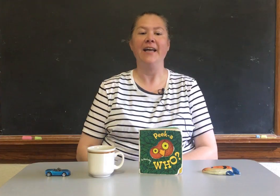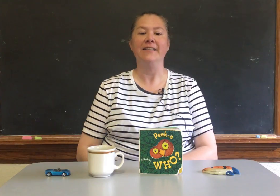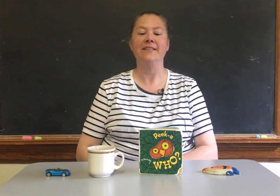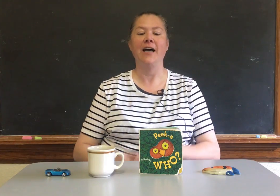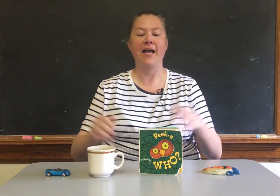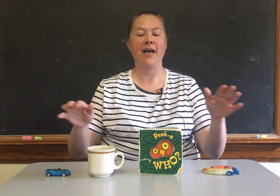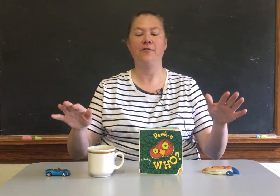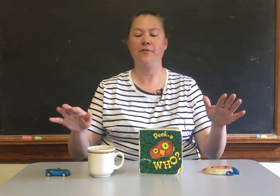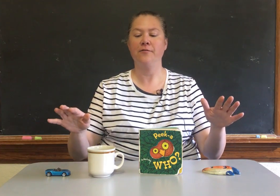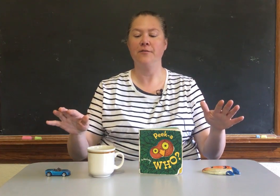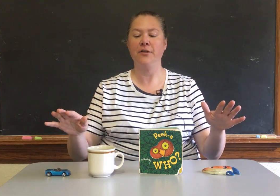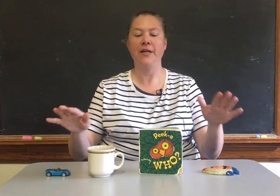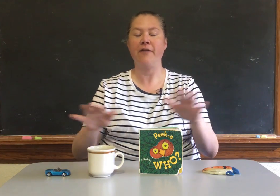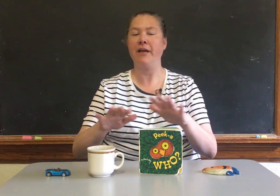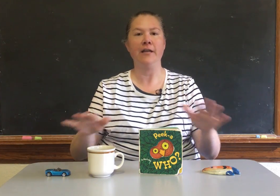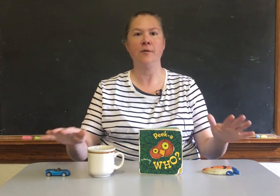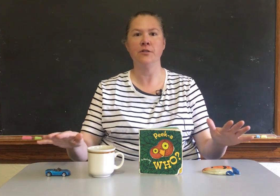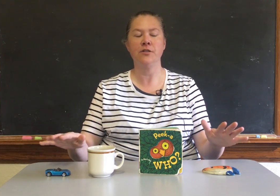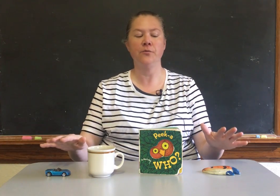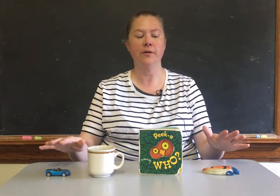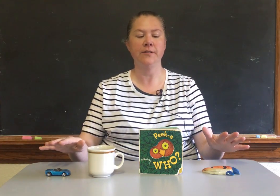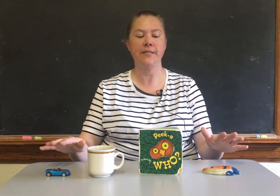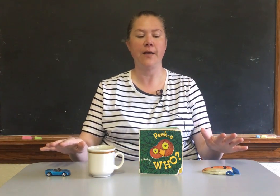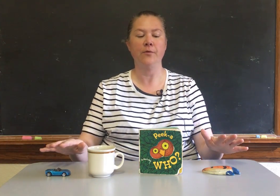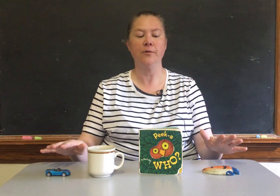I have you can have any objects you want on the table